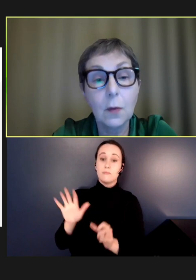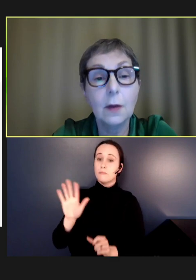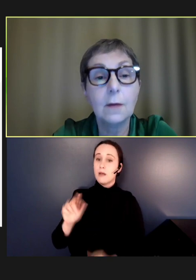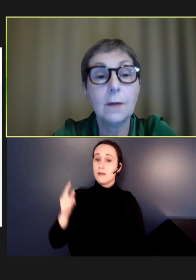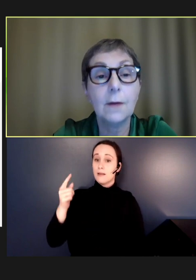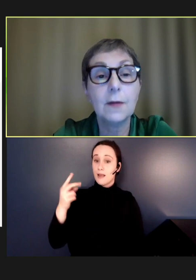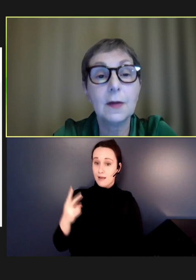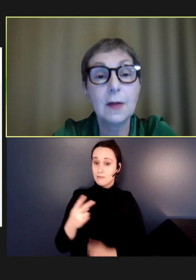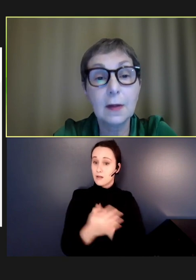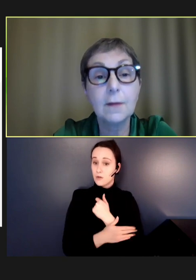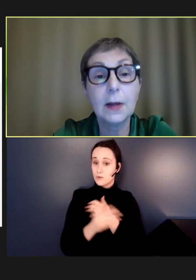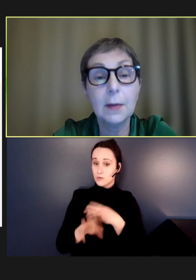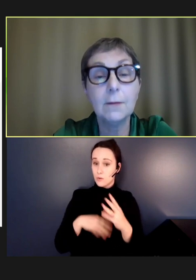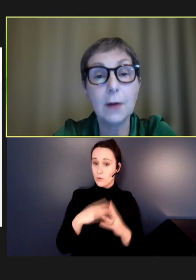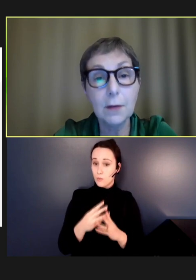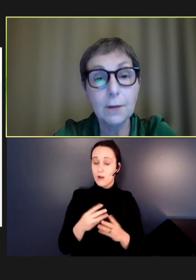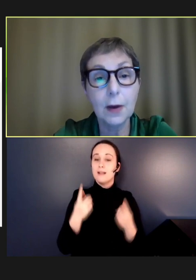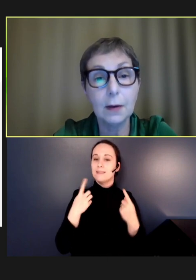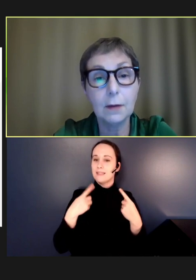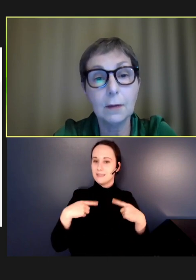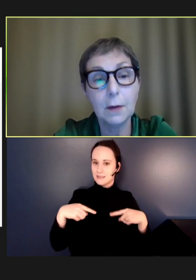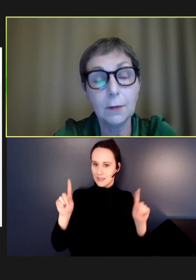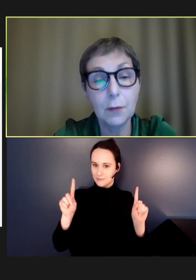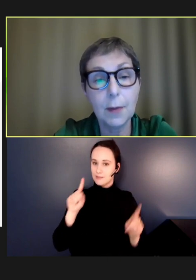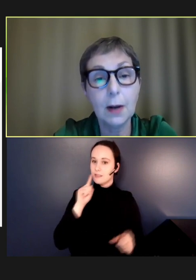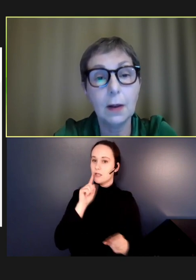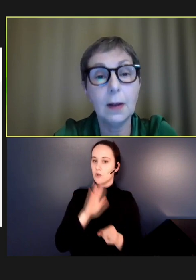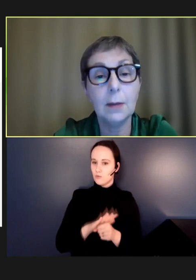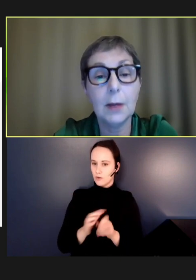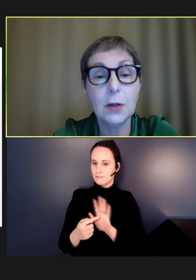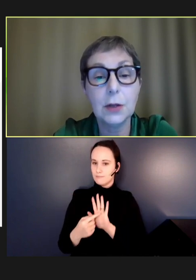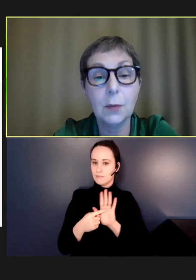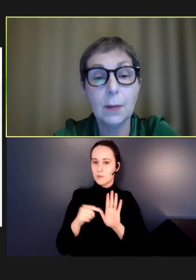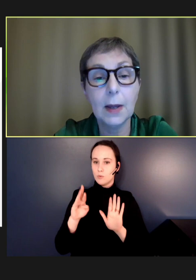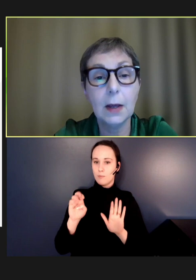the world have successfully been verified for rubella elimination. And we're making